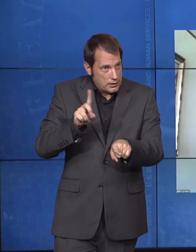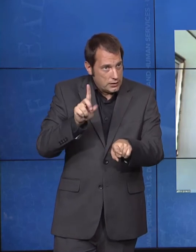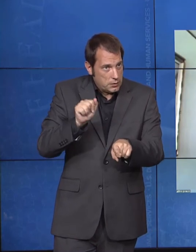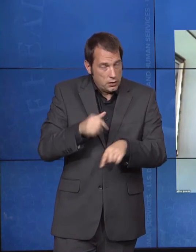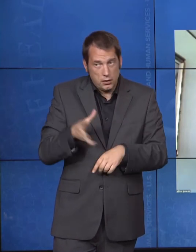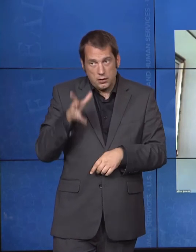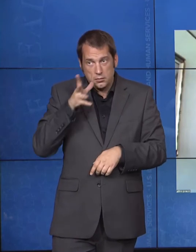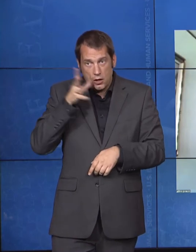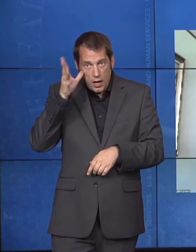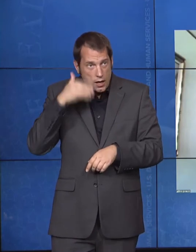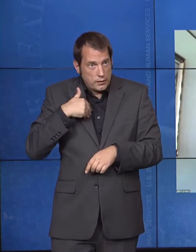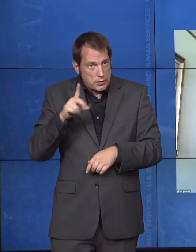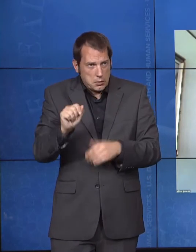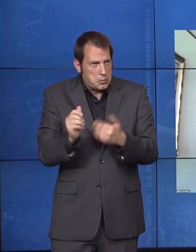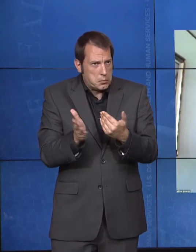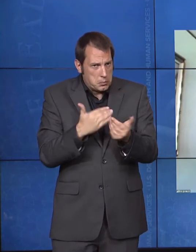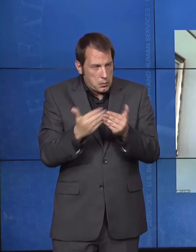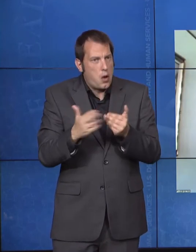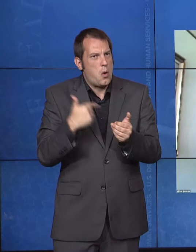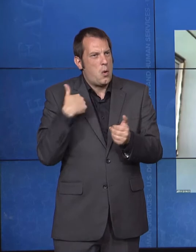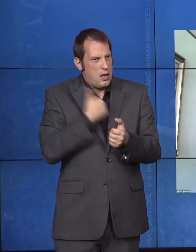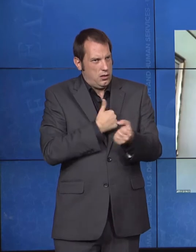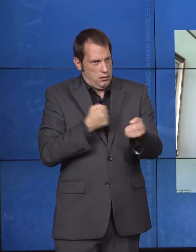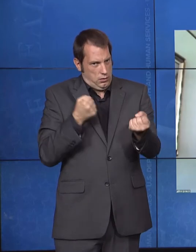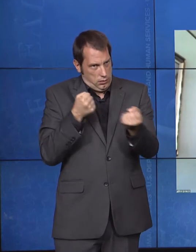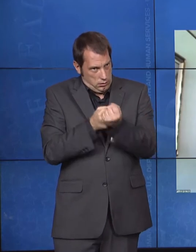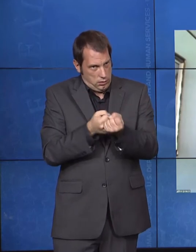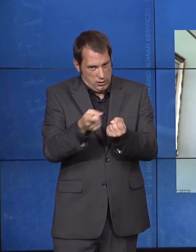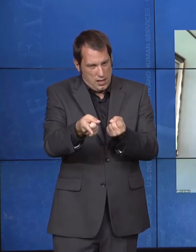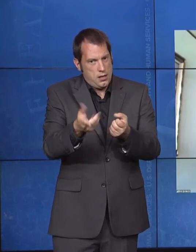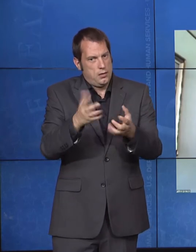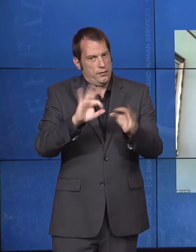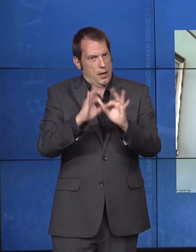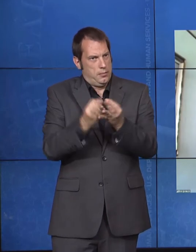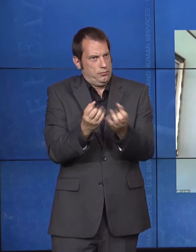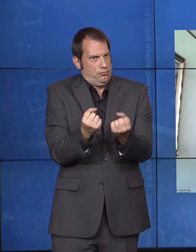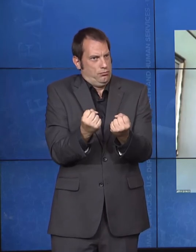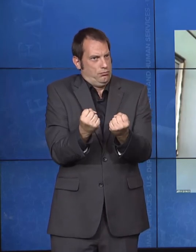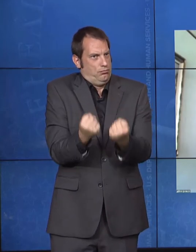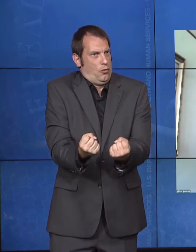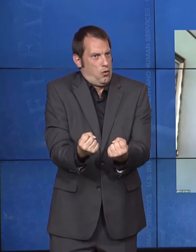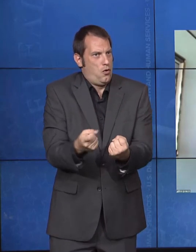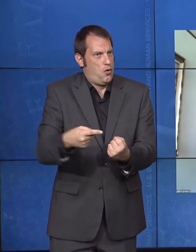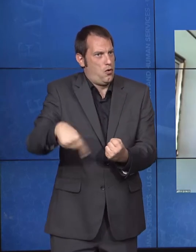children aren't removed and put into a government system. If you think about the amount of money